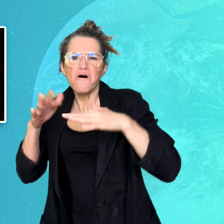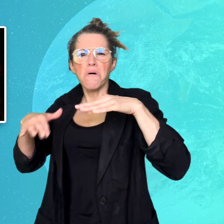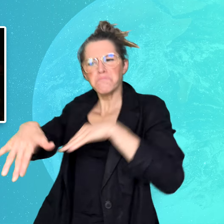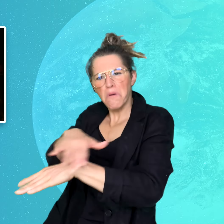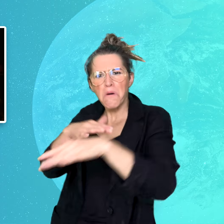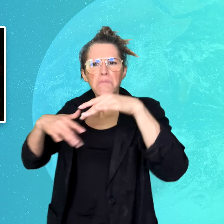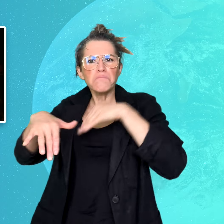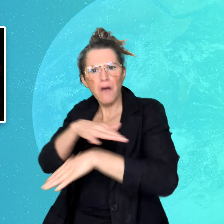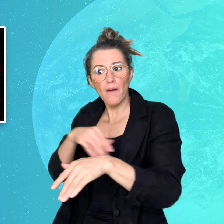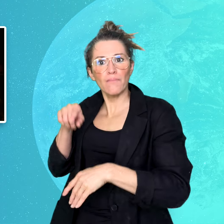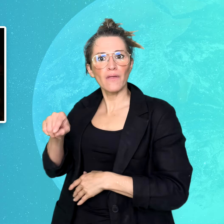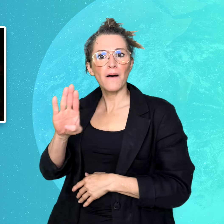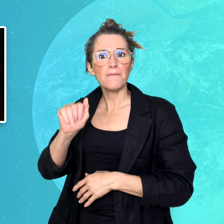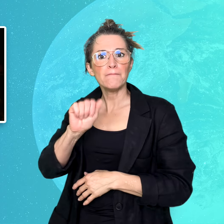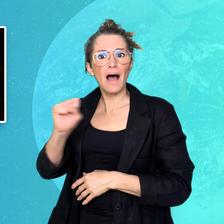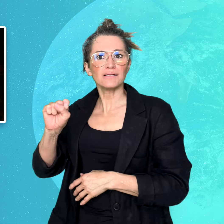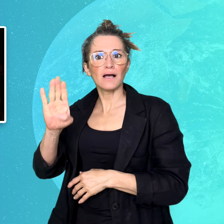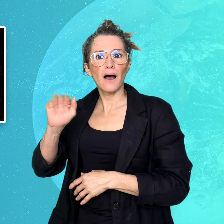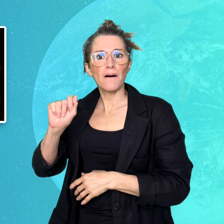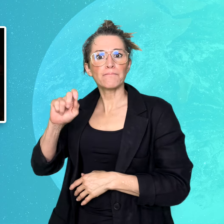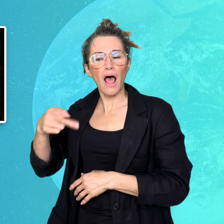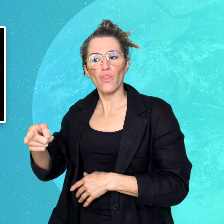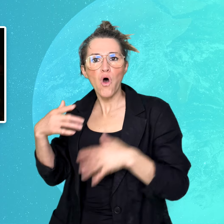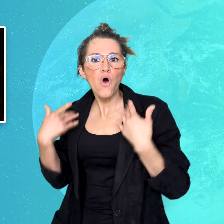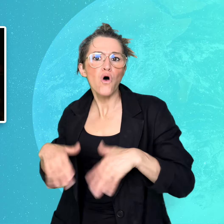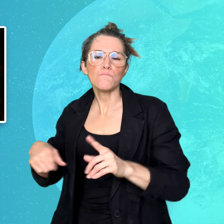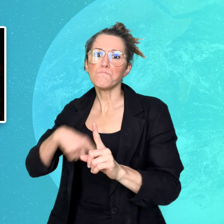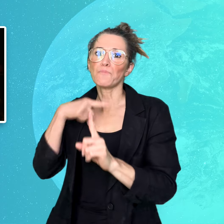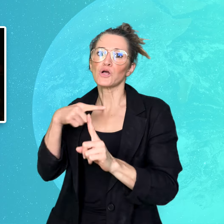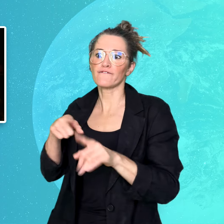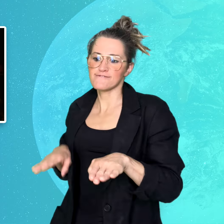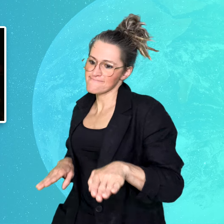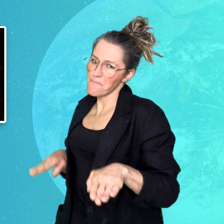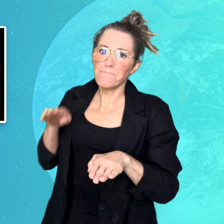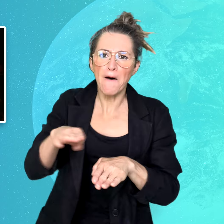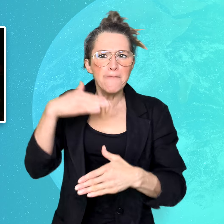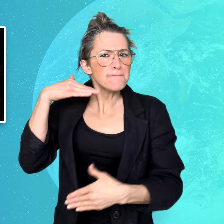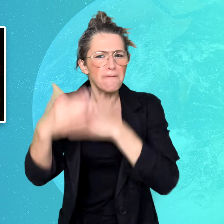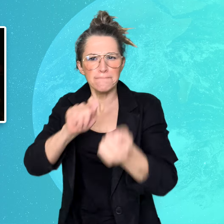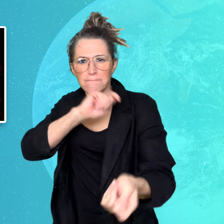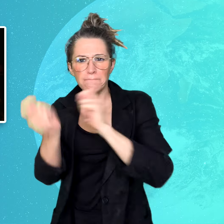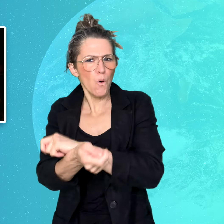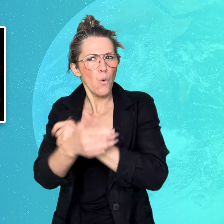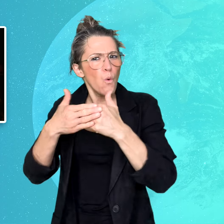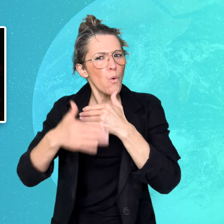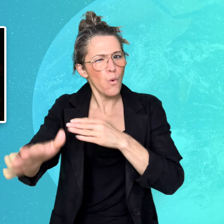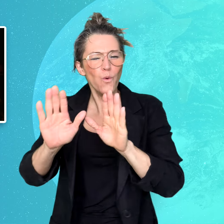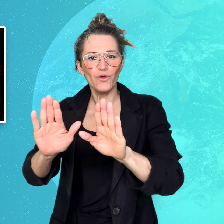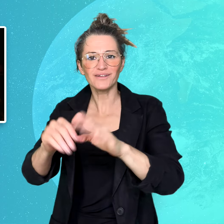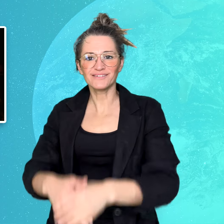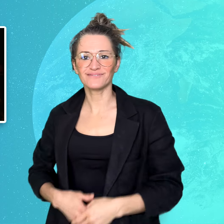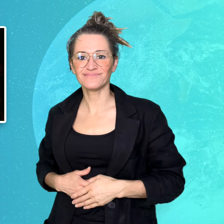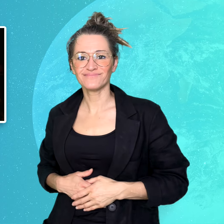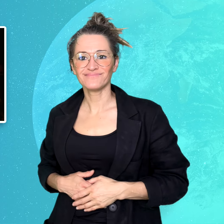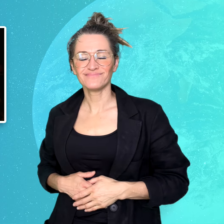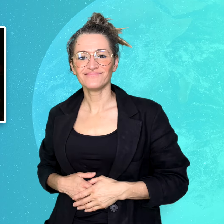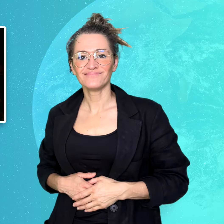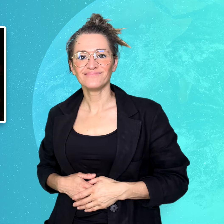a significant step forward for Shanghai's nightlife.”